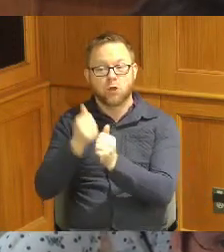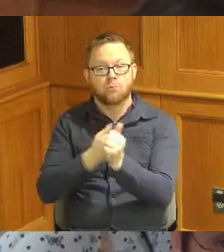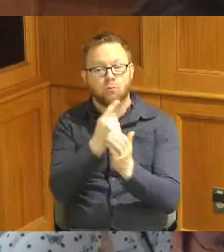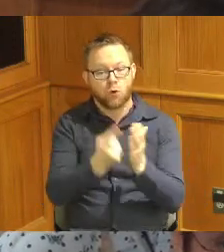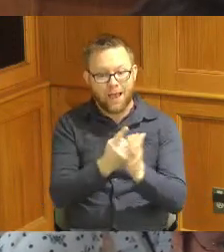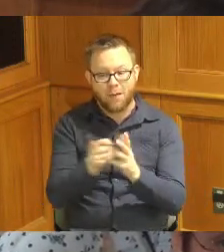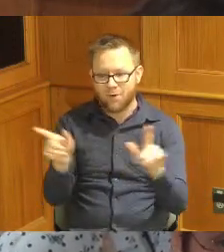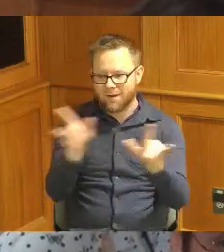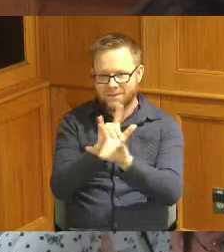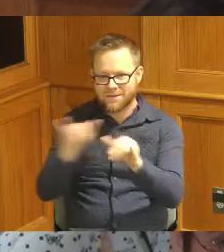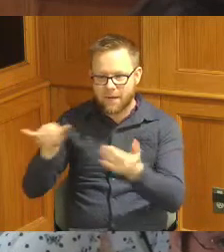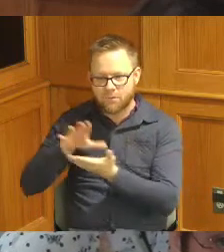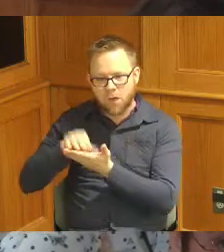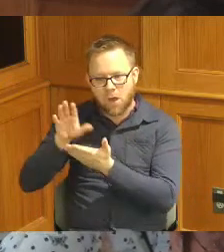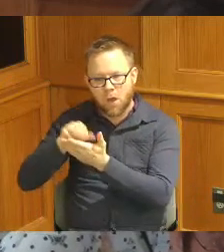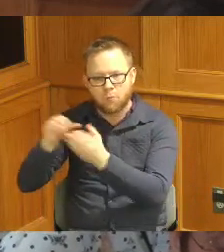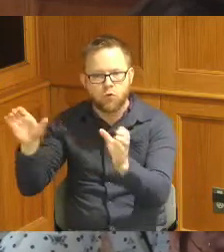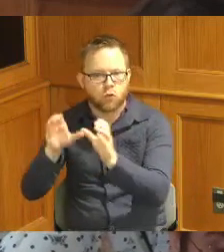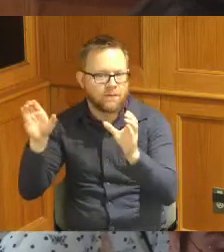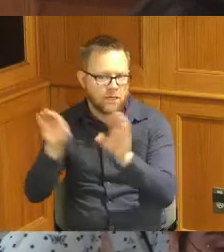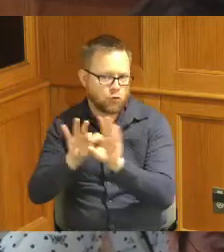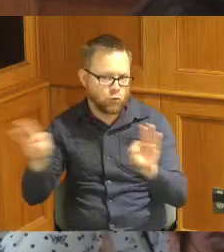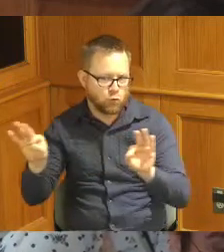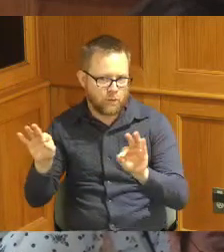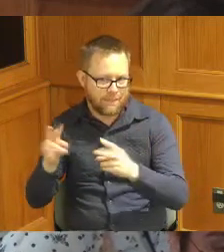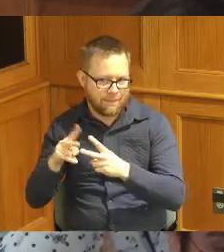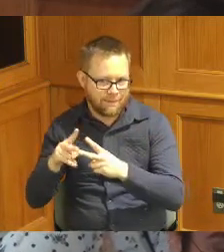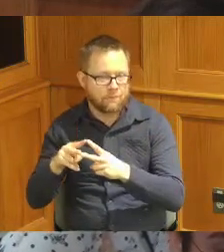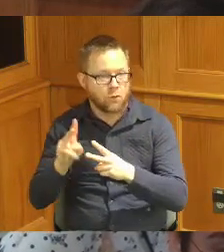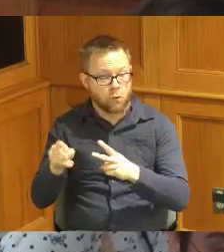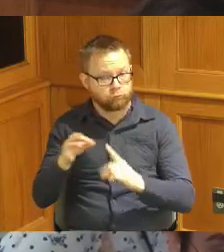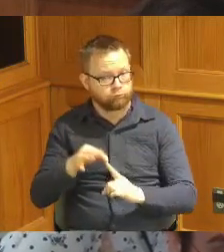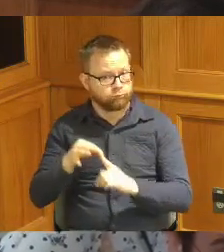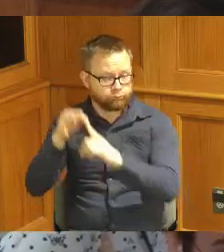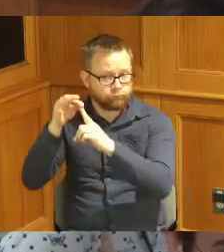their certifications or their degrees so that makes it a really unique and great program for all